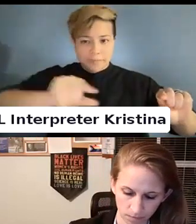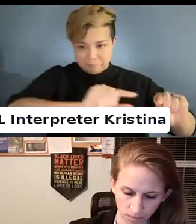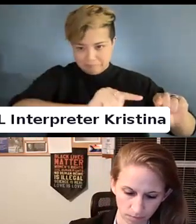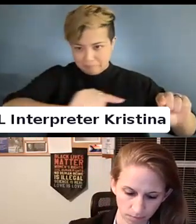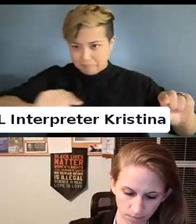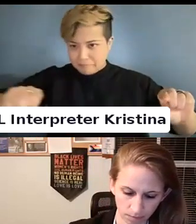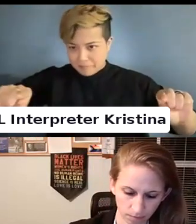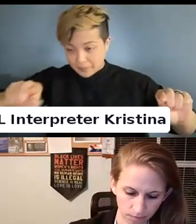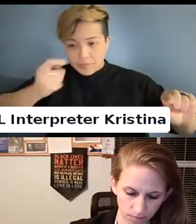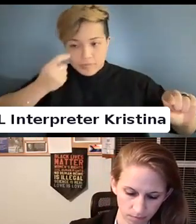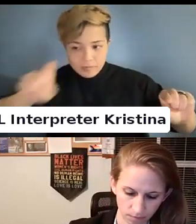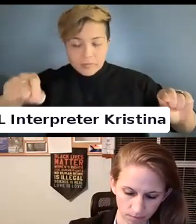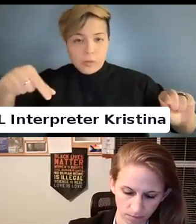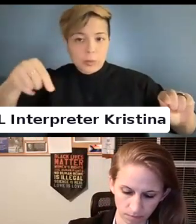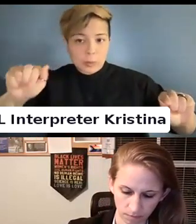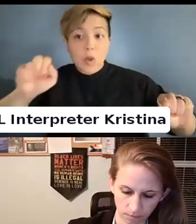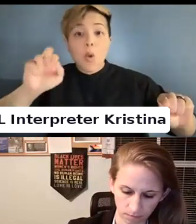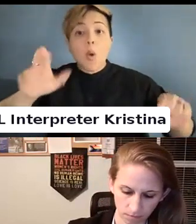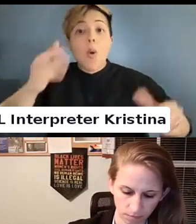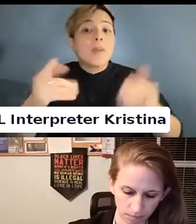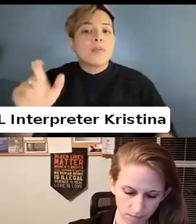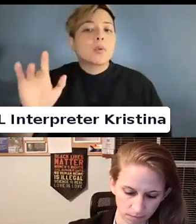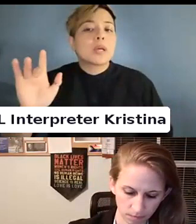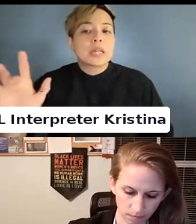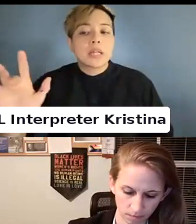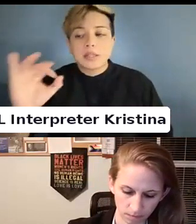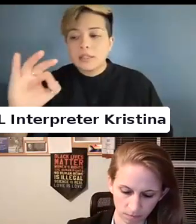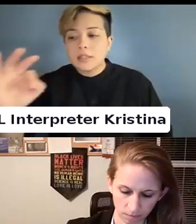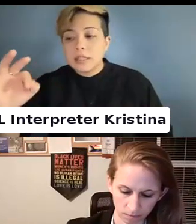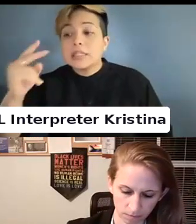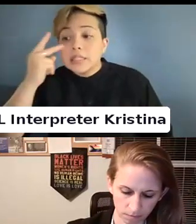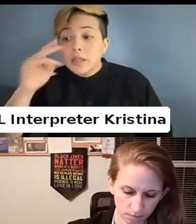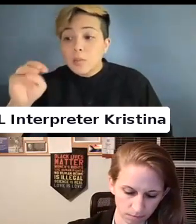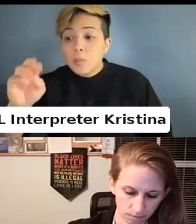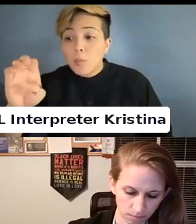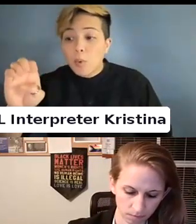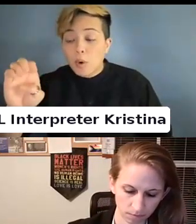Or you might have to click on the three dots that say more and click on Q&A in order to